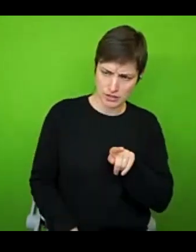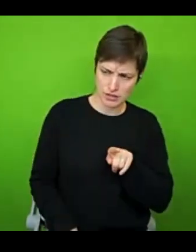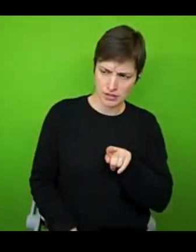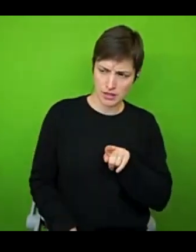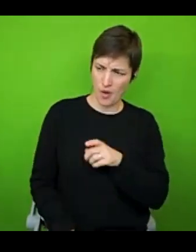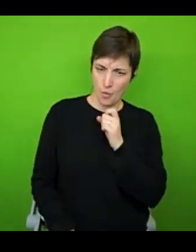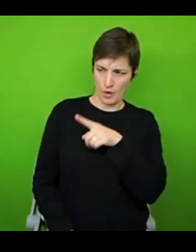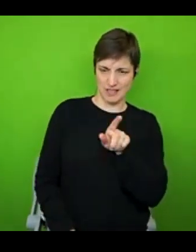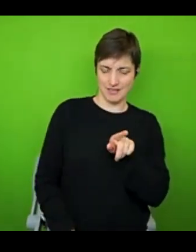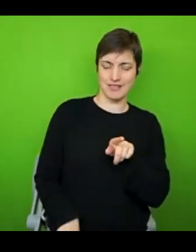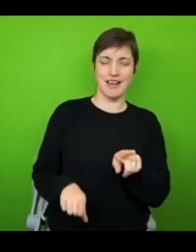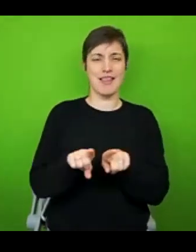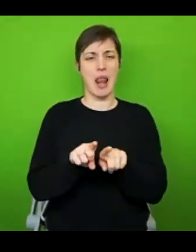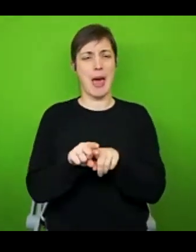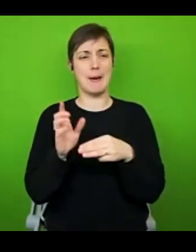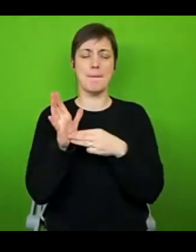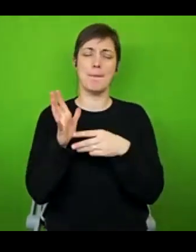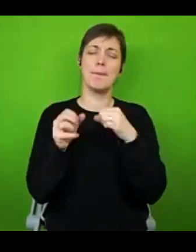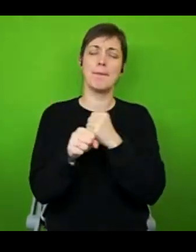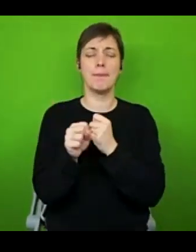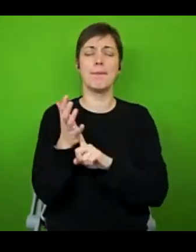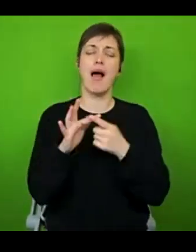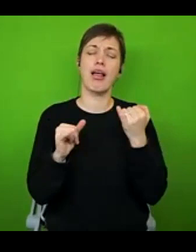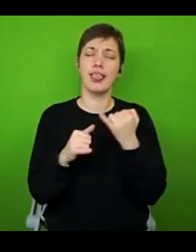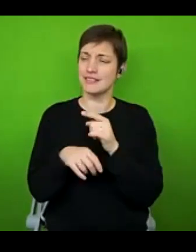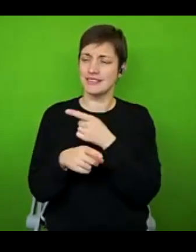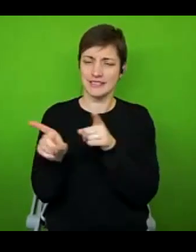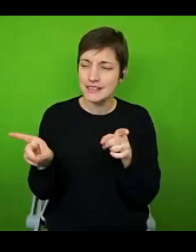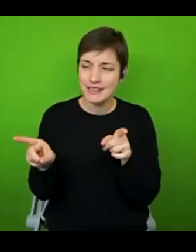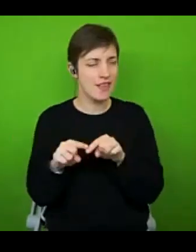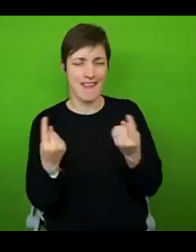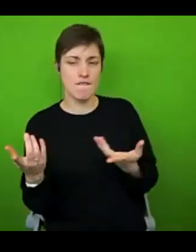muggles like, it's just completely different. And if